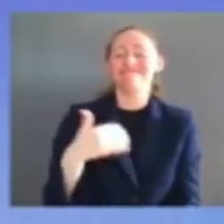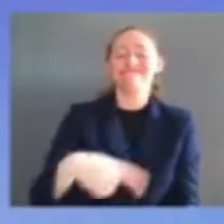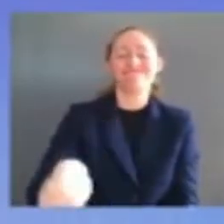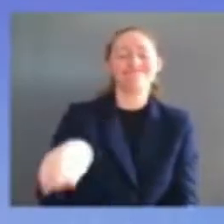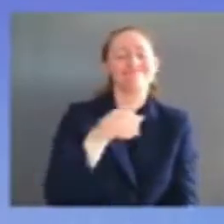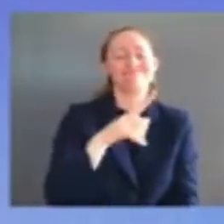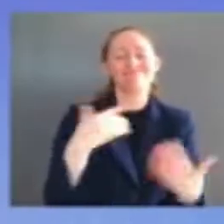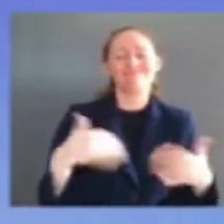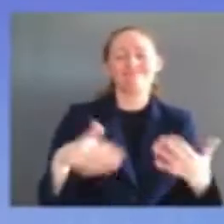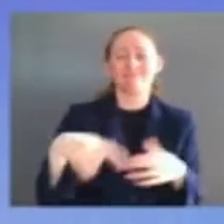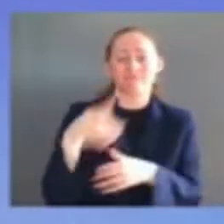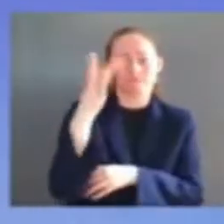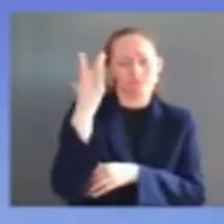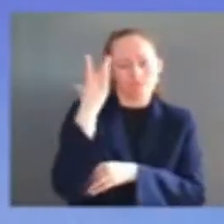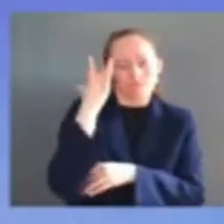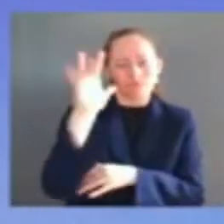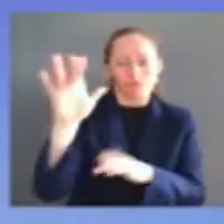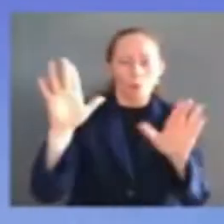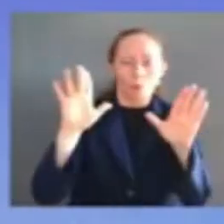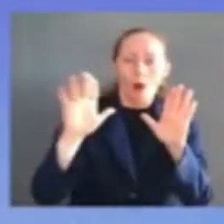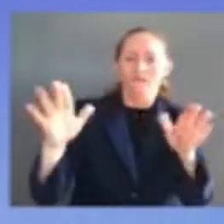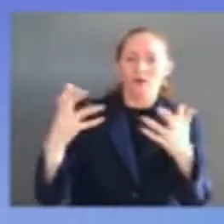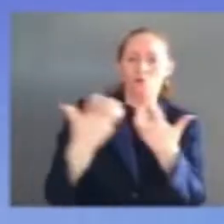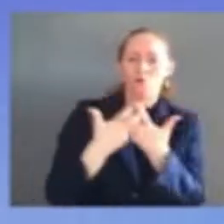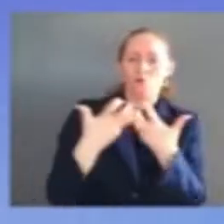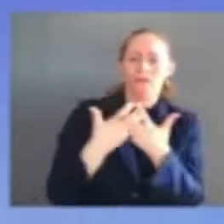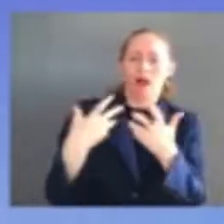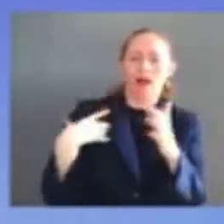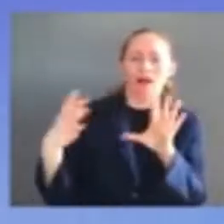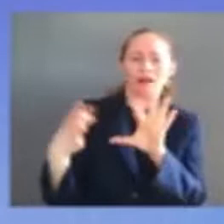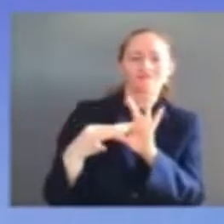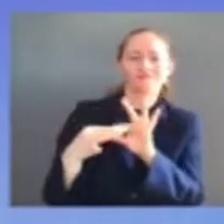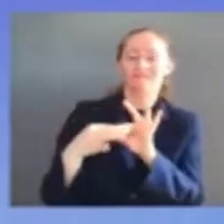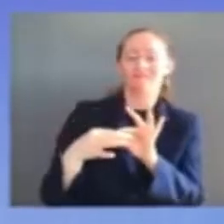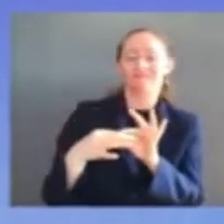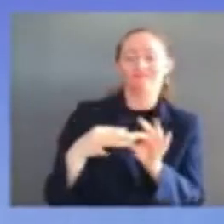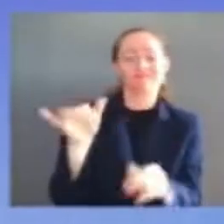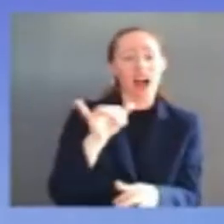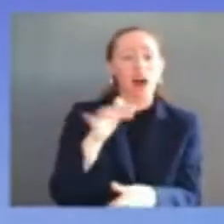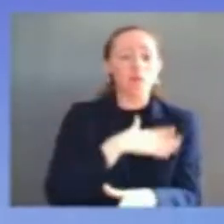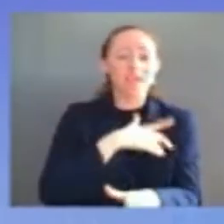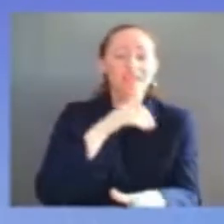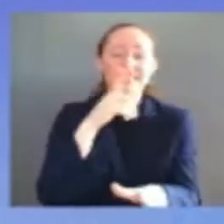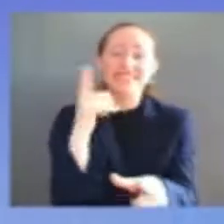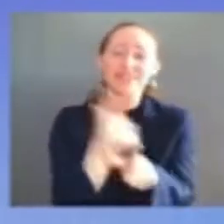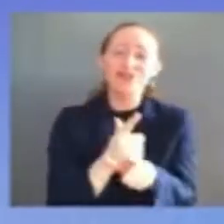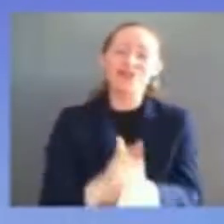sisters to my time at harvard law school and the many professional experiences that i've